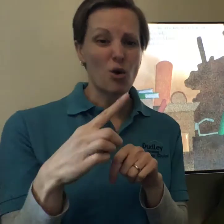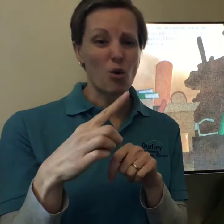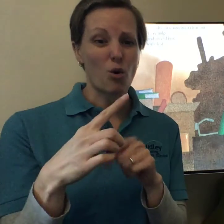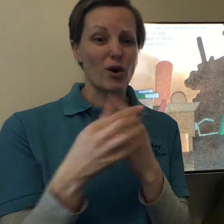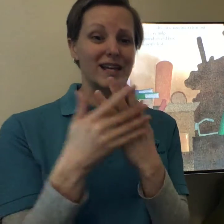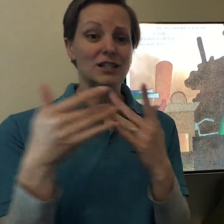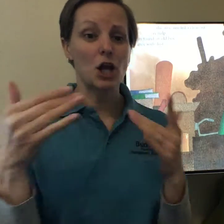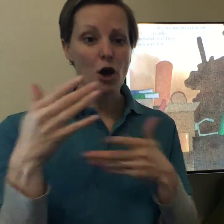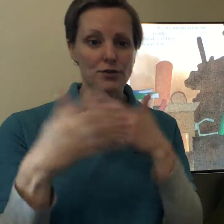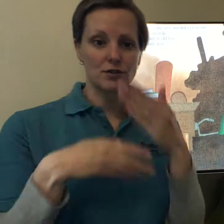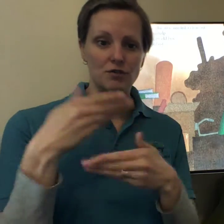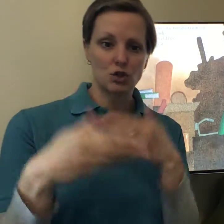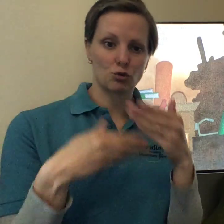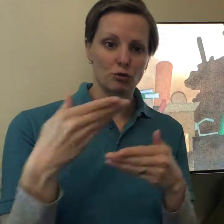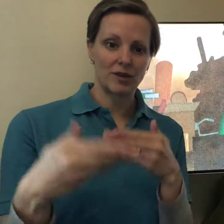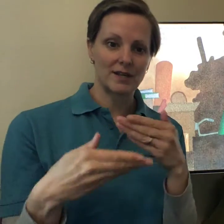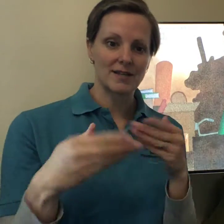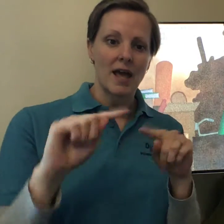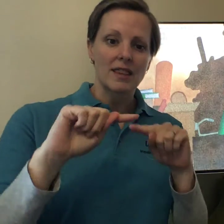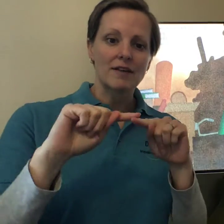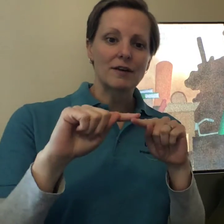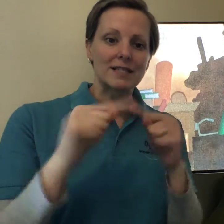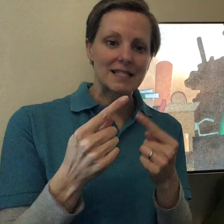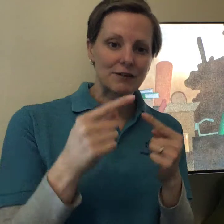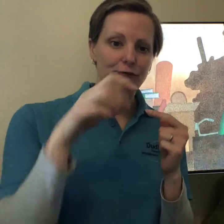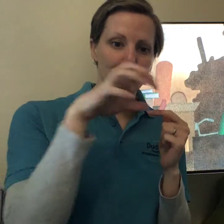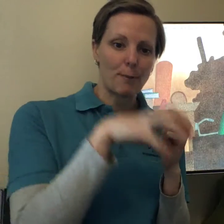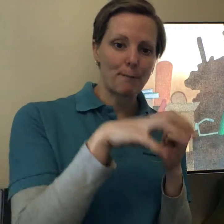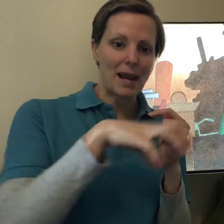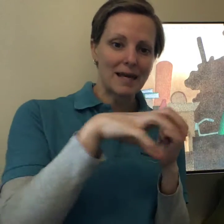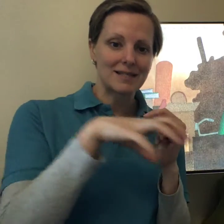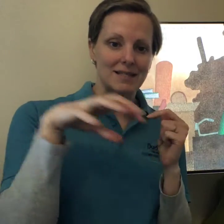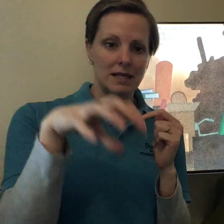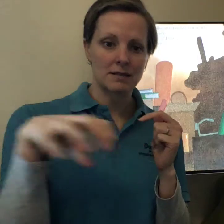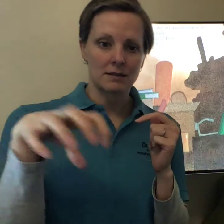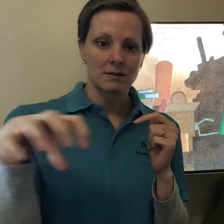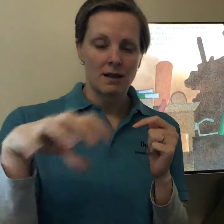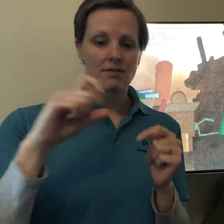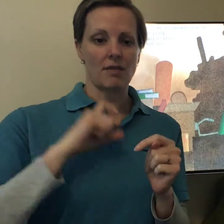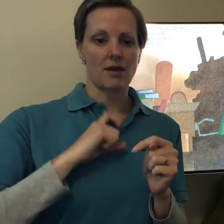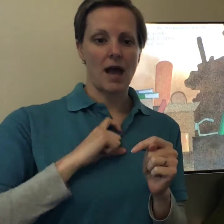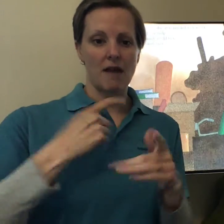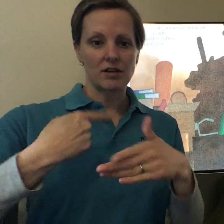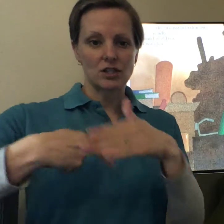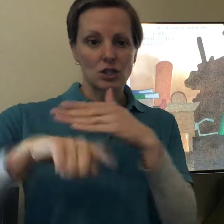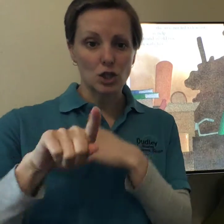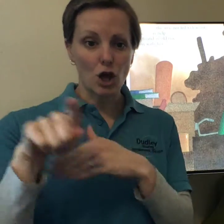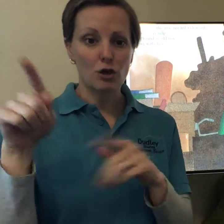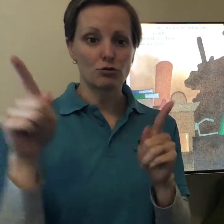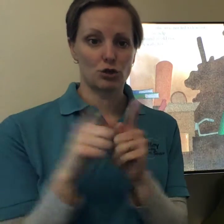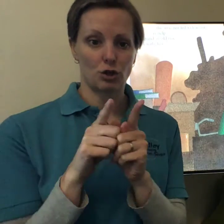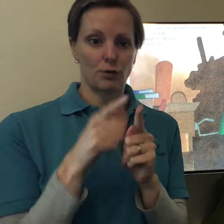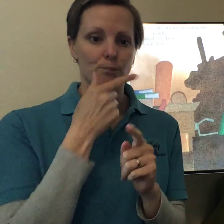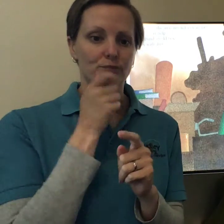Or in lots of stories, there are different places that the characters go to.